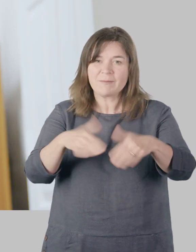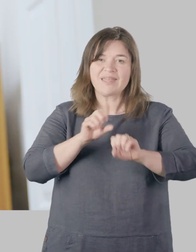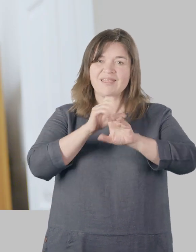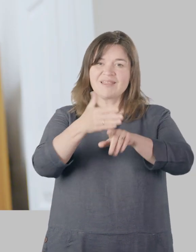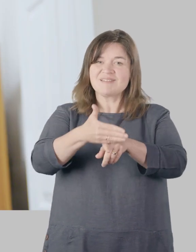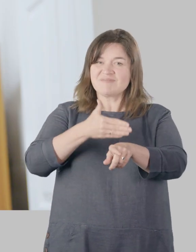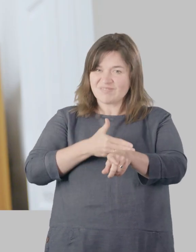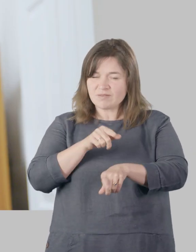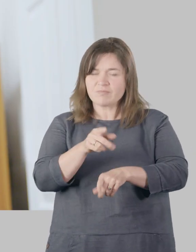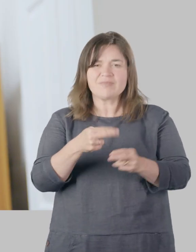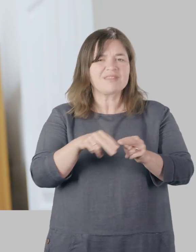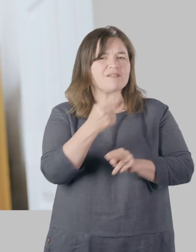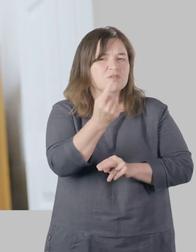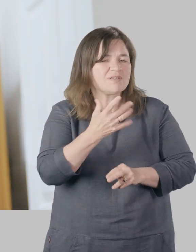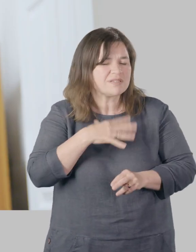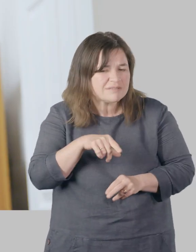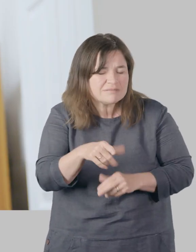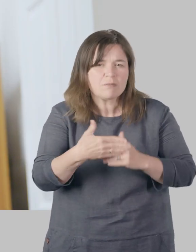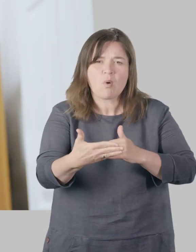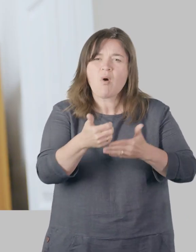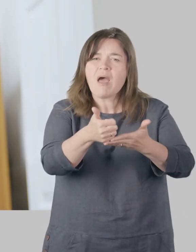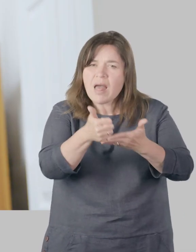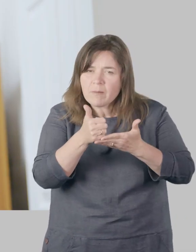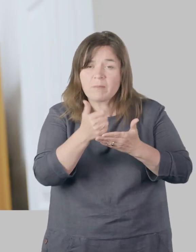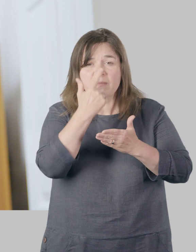Wi-Fi extenders to your network just follow the same steps as with the first one.